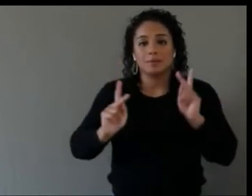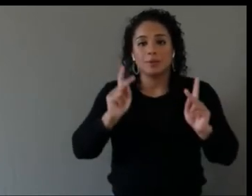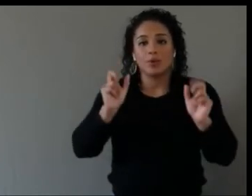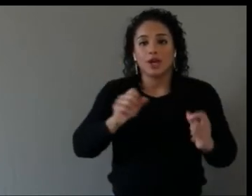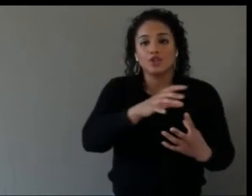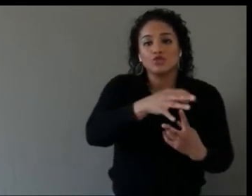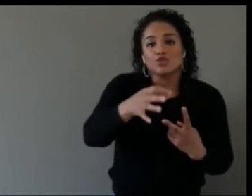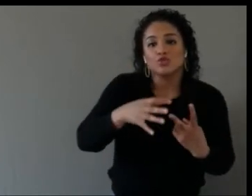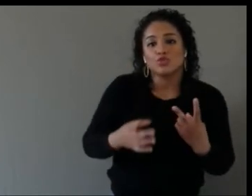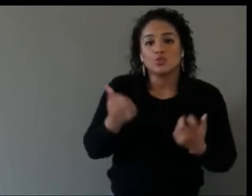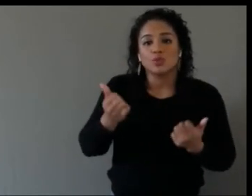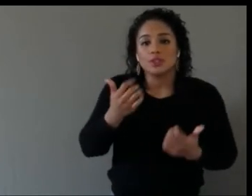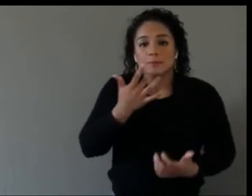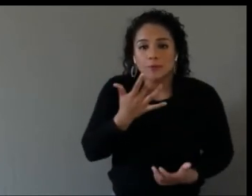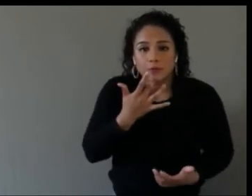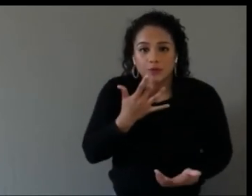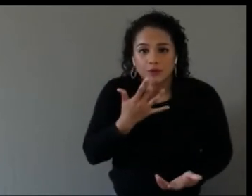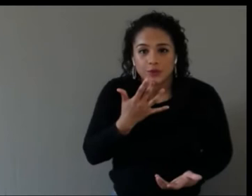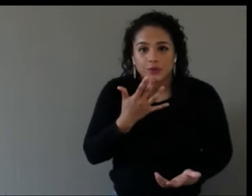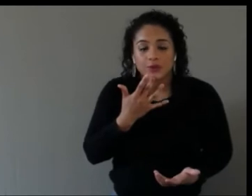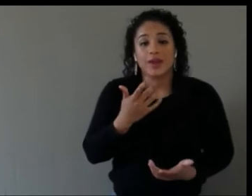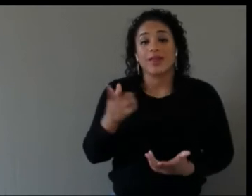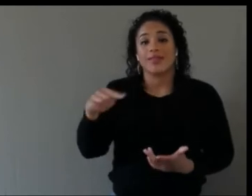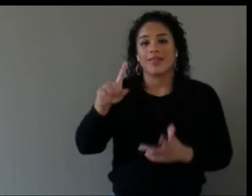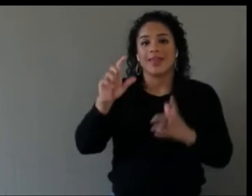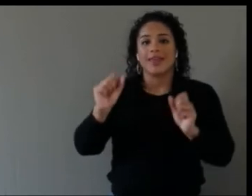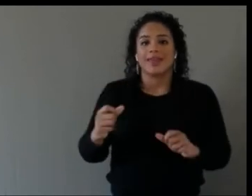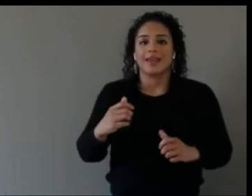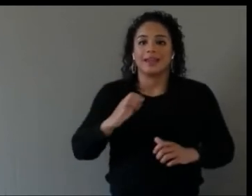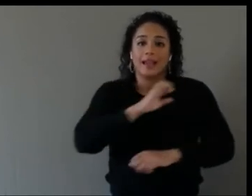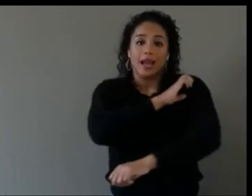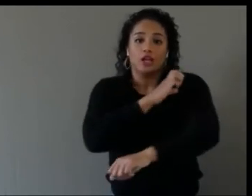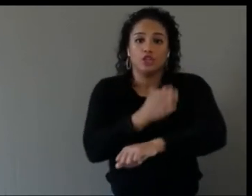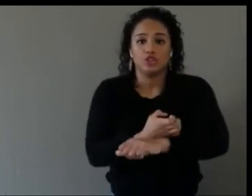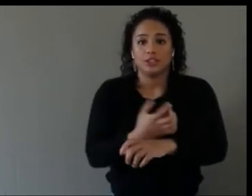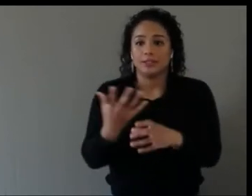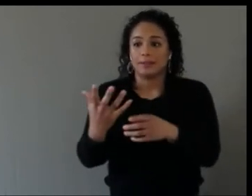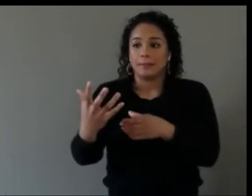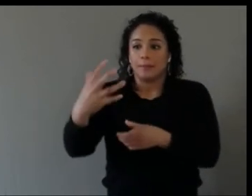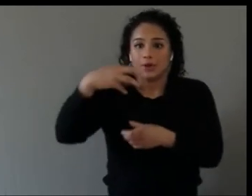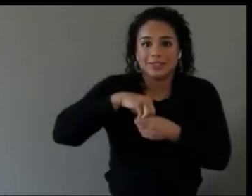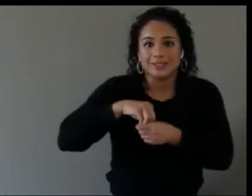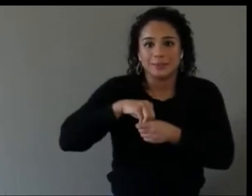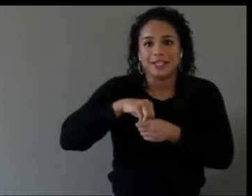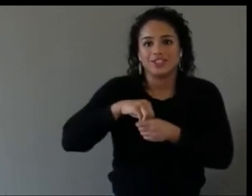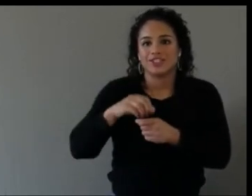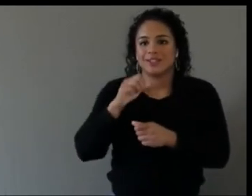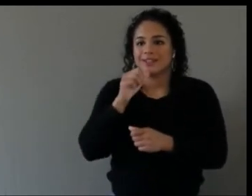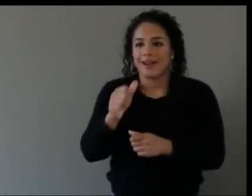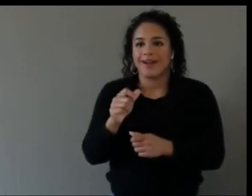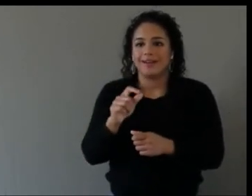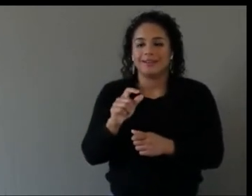for the participation, not for the getting there and getting back, whether that's virtual or physical.